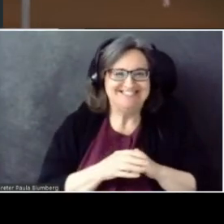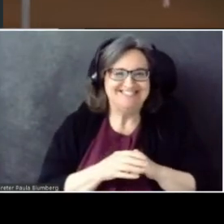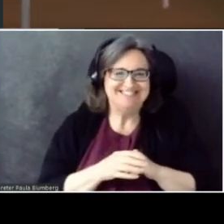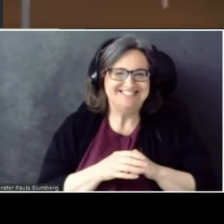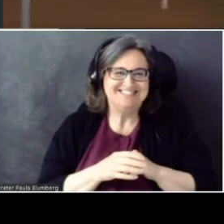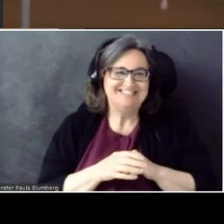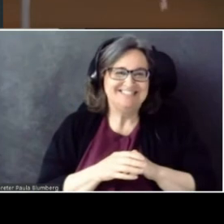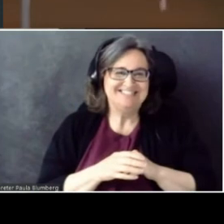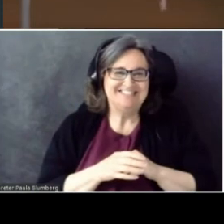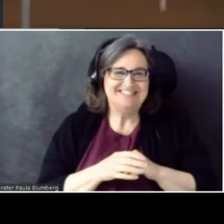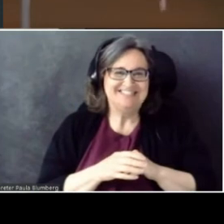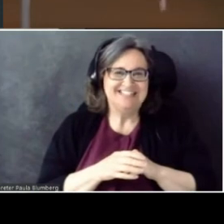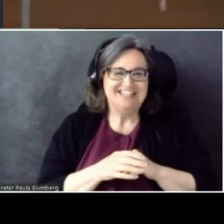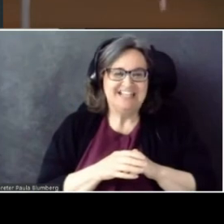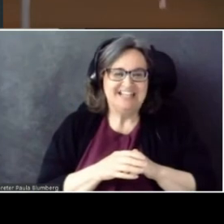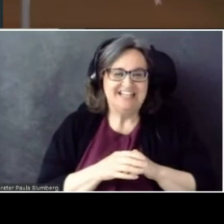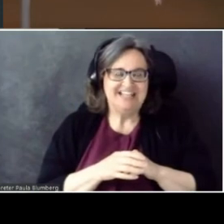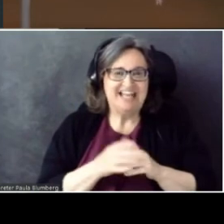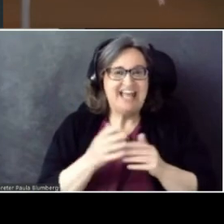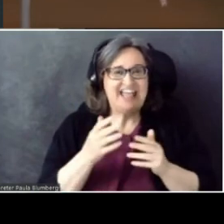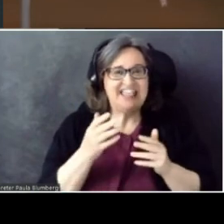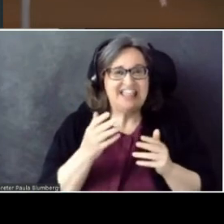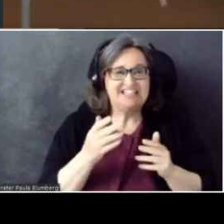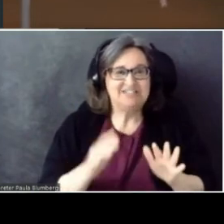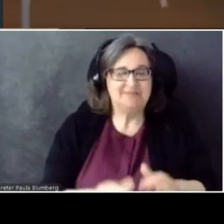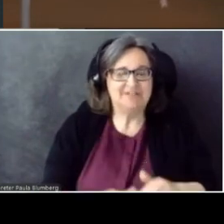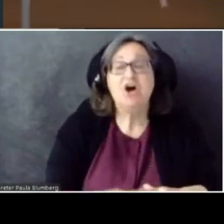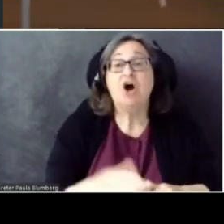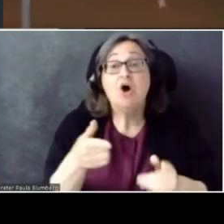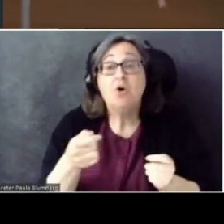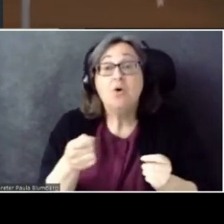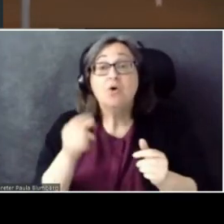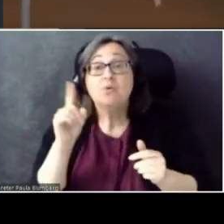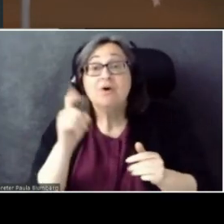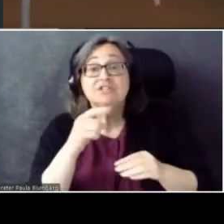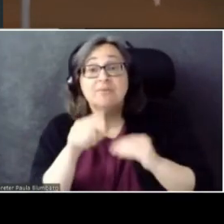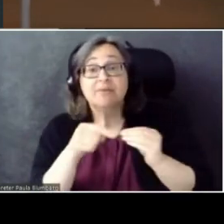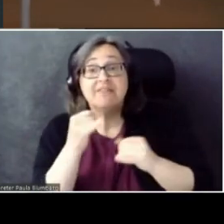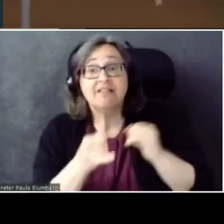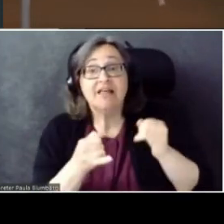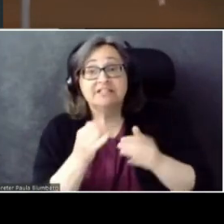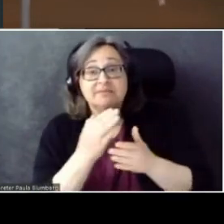That's just about it. Evan, quick question on that last part. Thomas here.